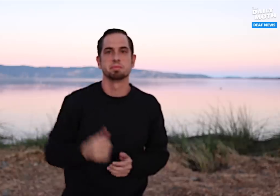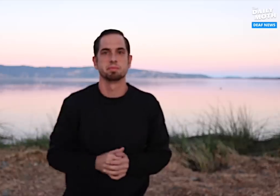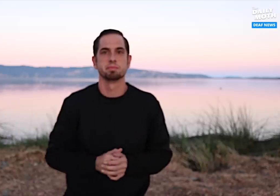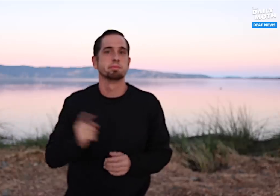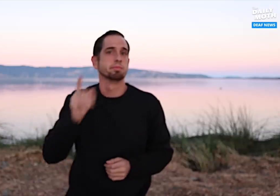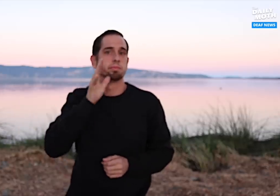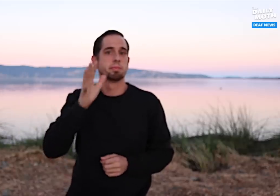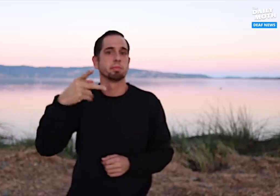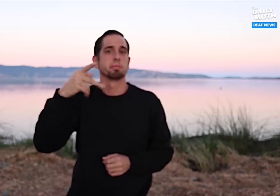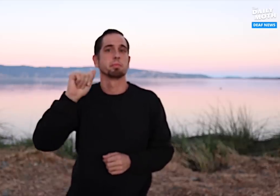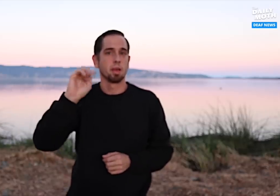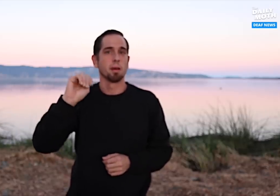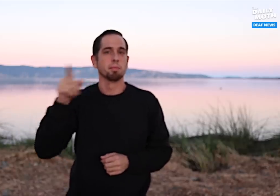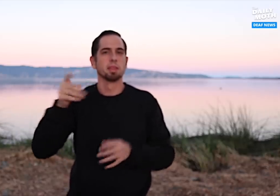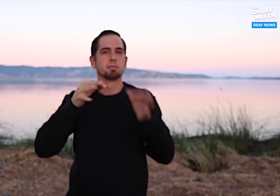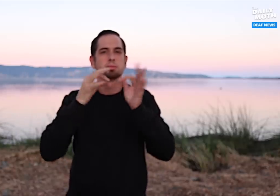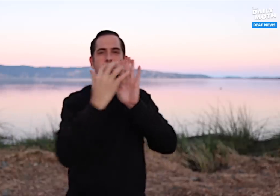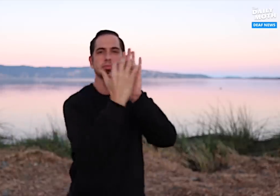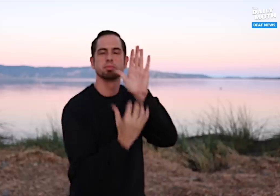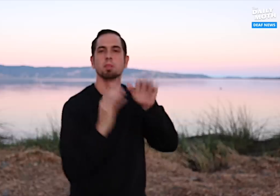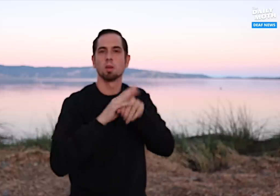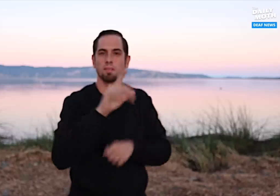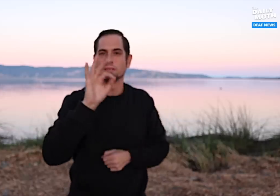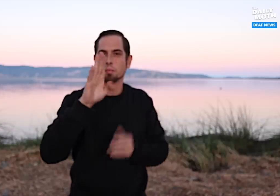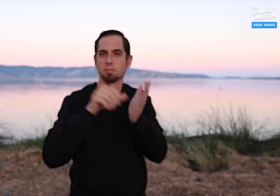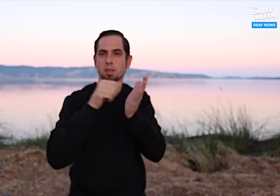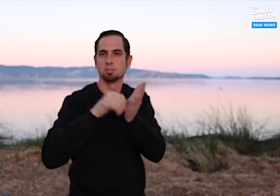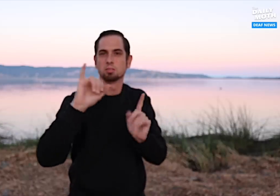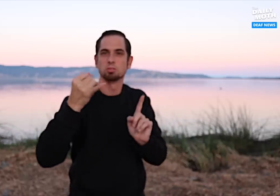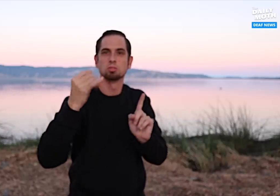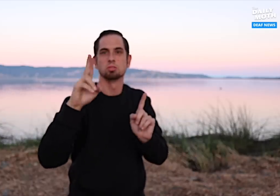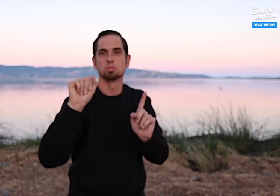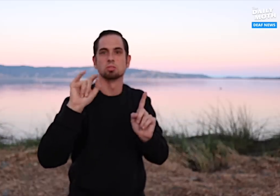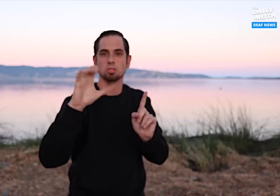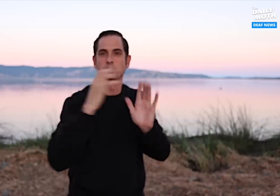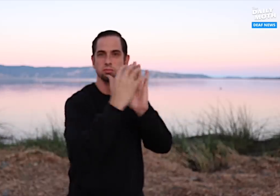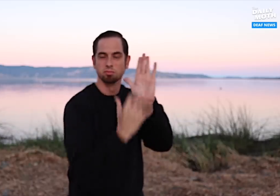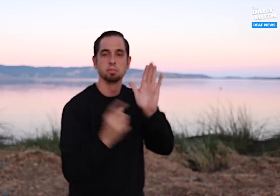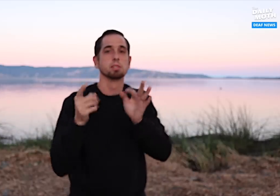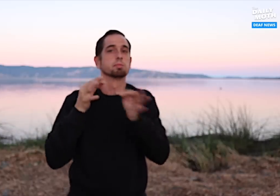Pam explained on the “Justice” Facebook page that